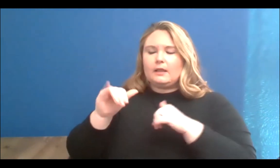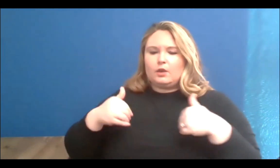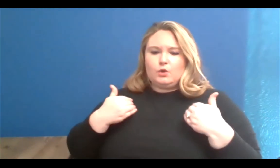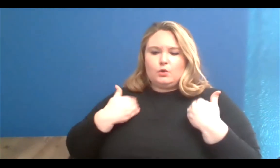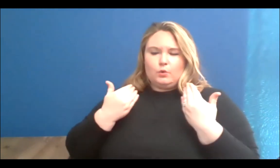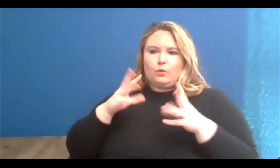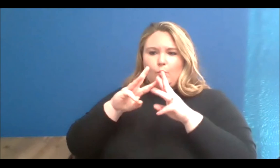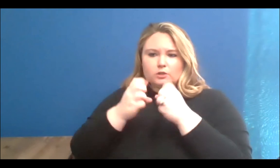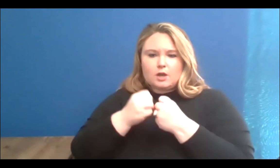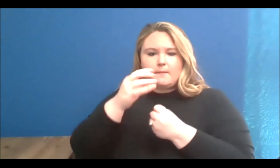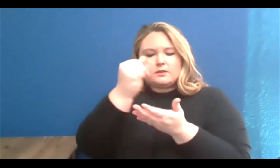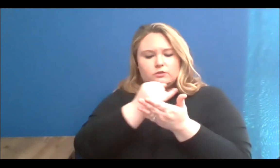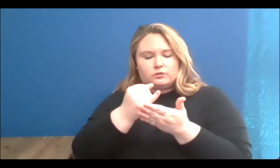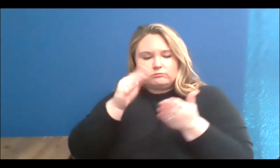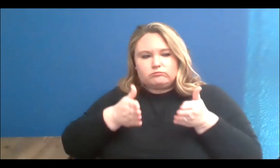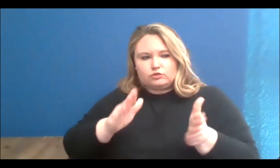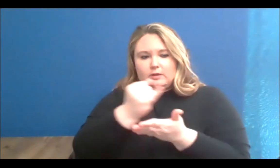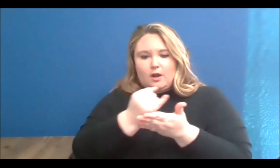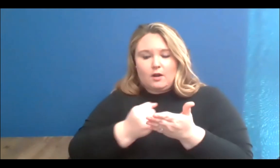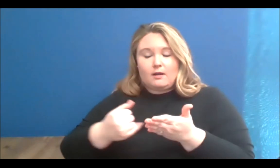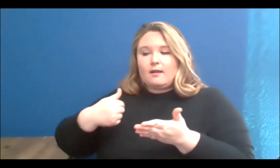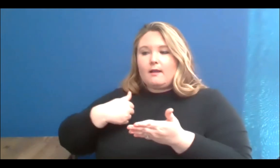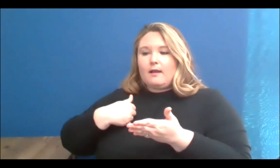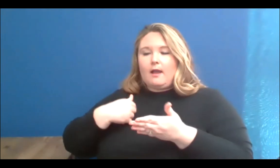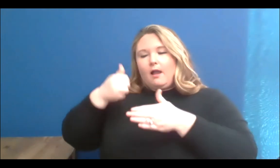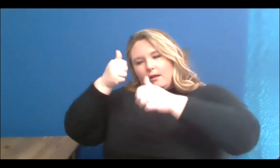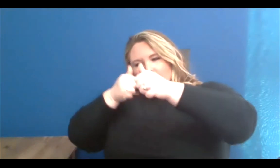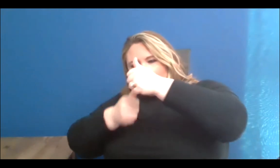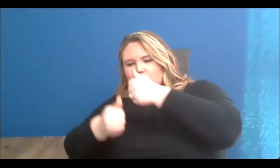And I do that work under the name the E.W.o.C Project, which as Paola